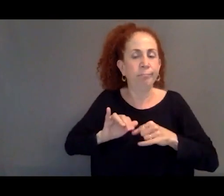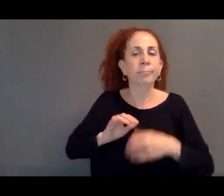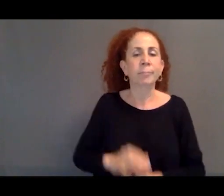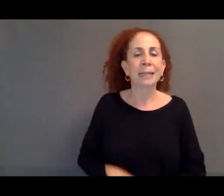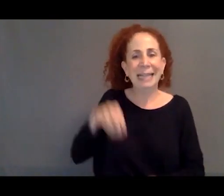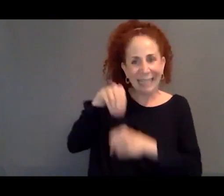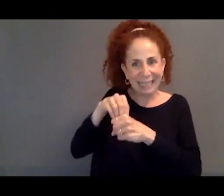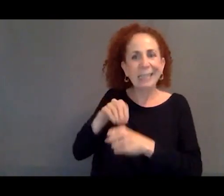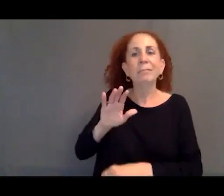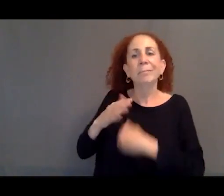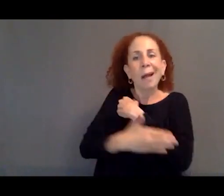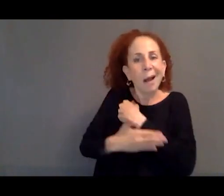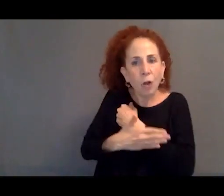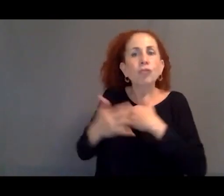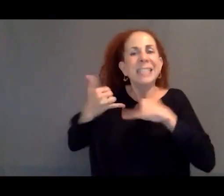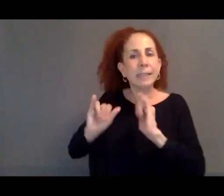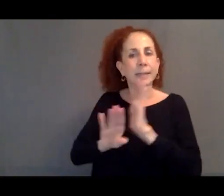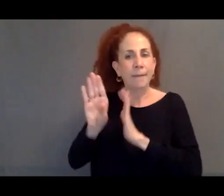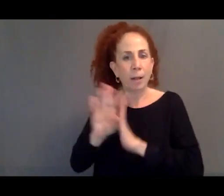They're not in the OECD.